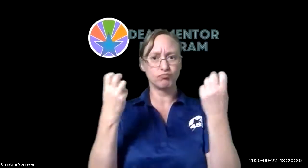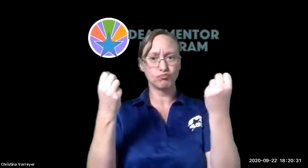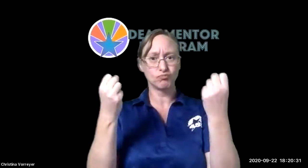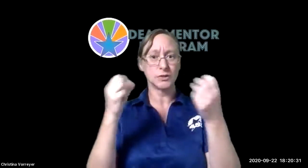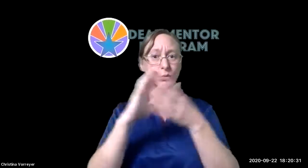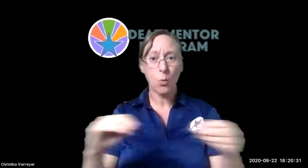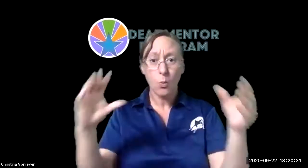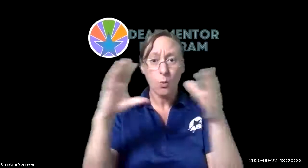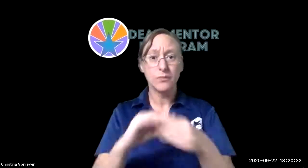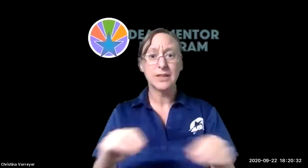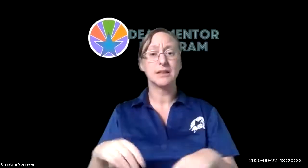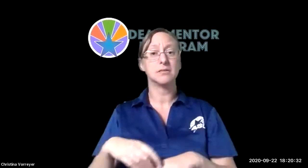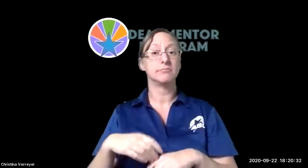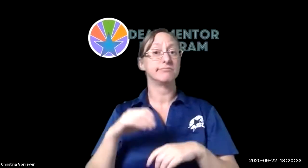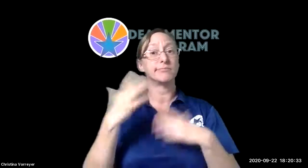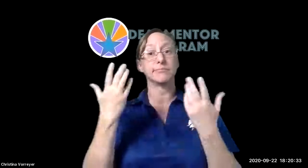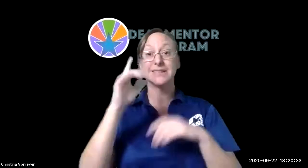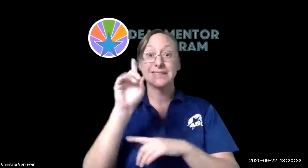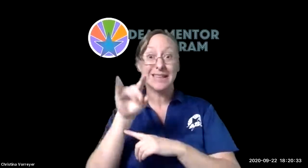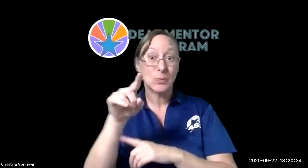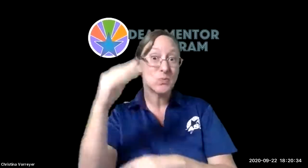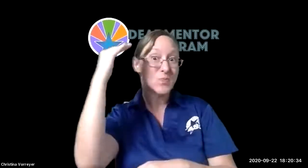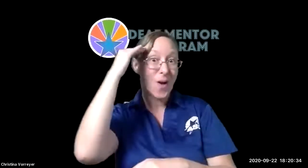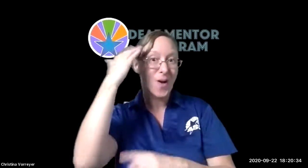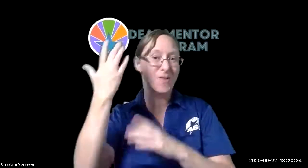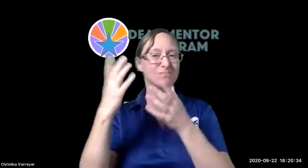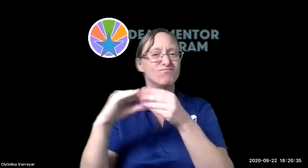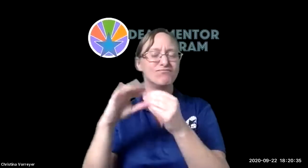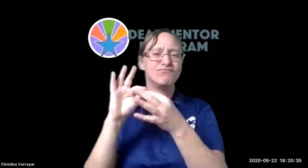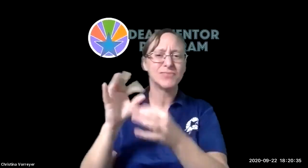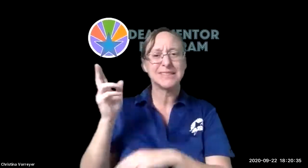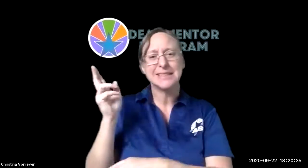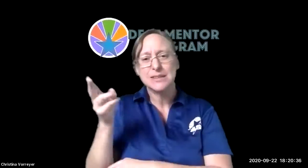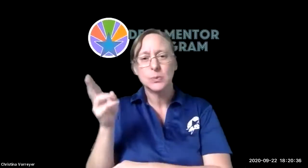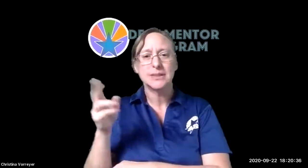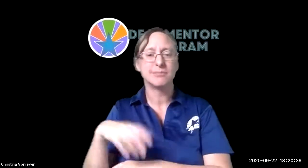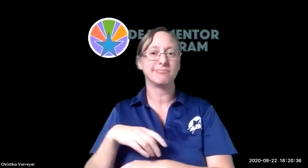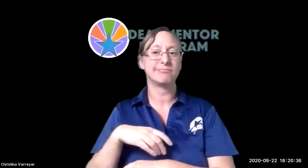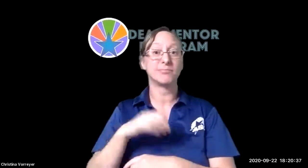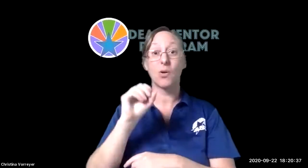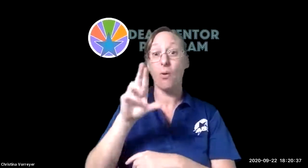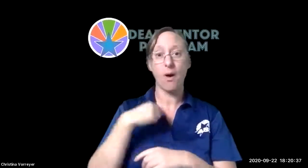we created we've created a variety of stories in asl